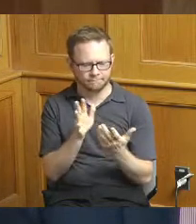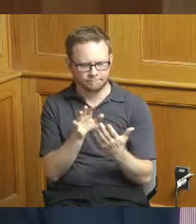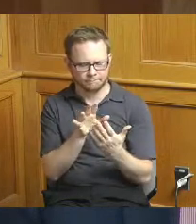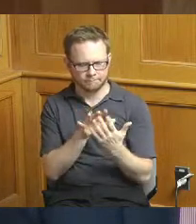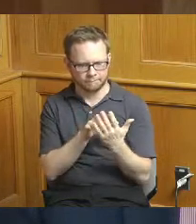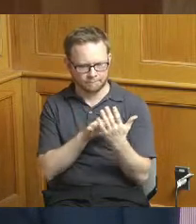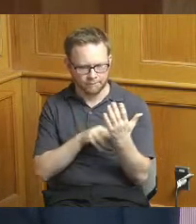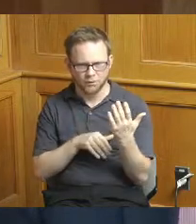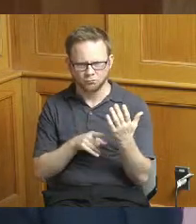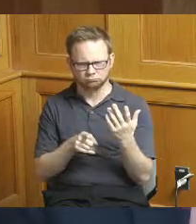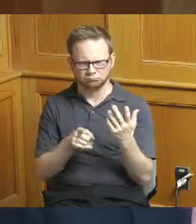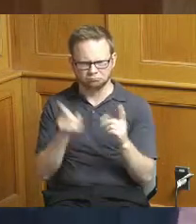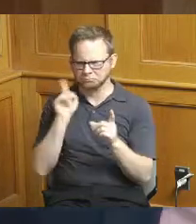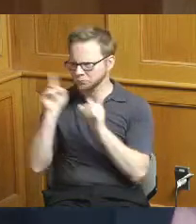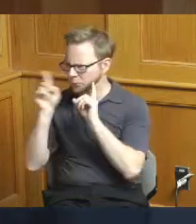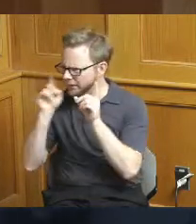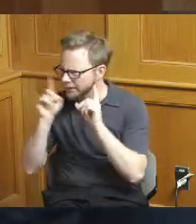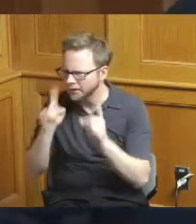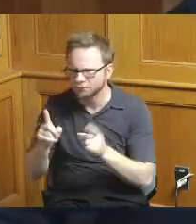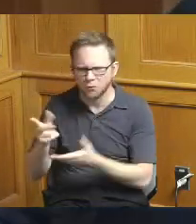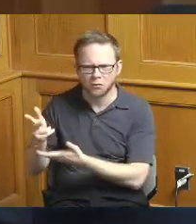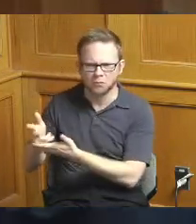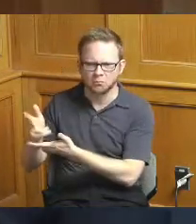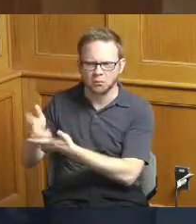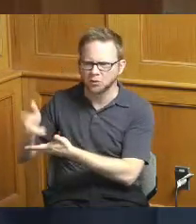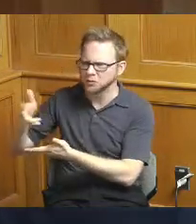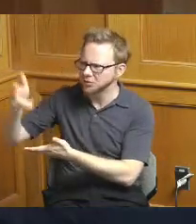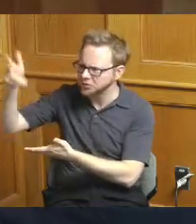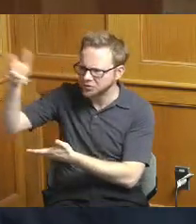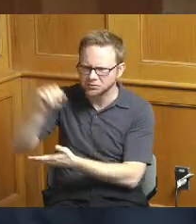across the Board we hear about parking garages we hear about sewers we hear about a lot of things